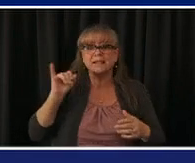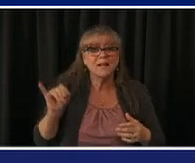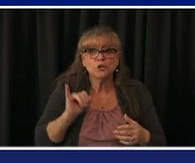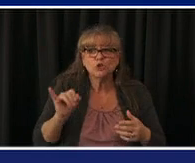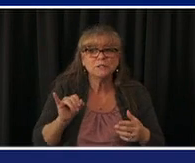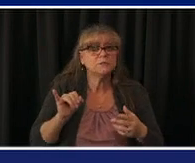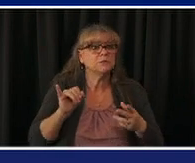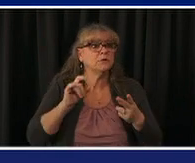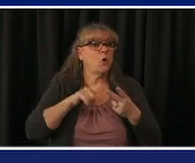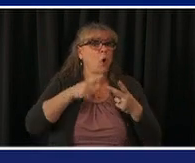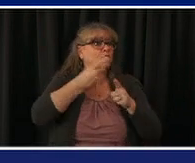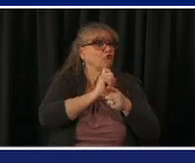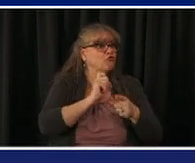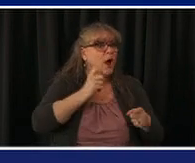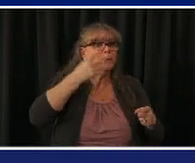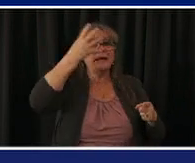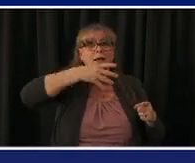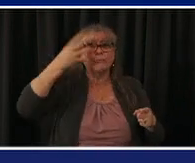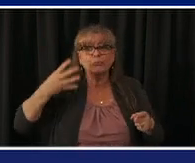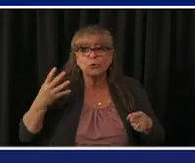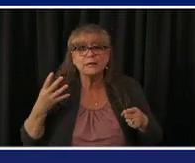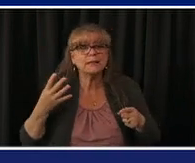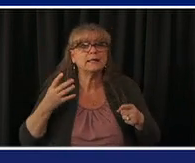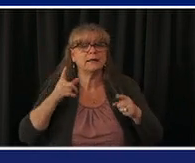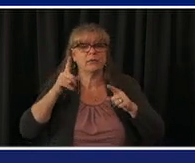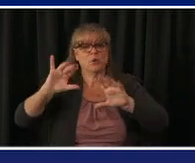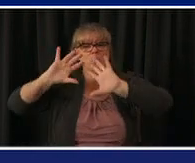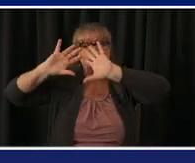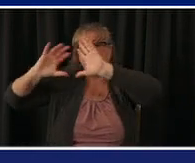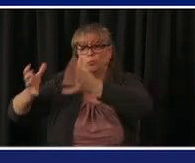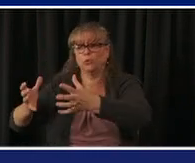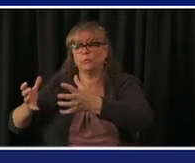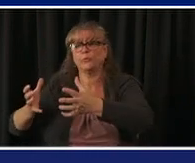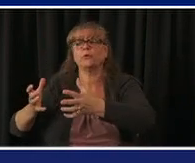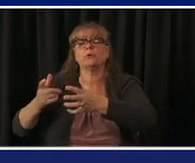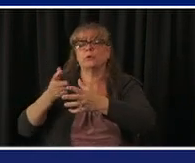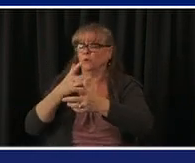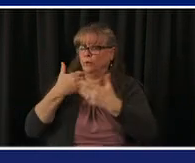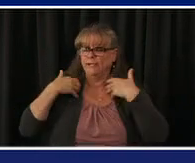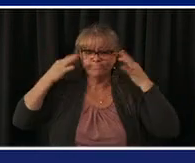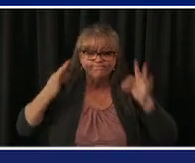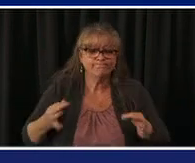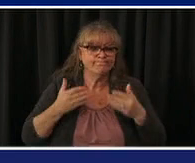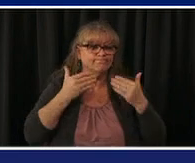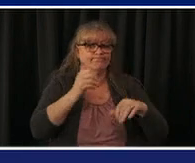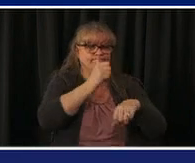vaccination sites uh which we are focused on across the state these are the large-scale